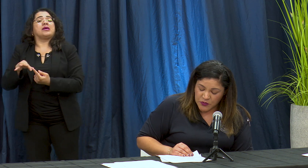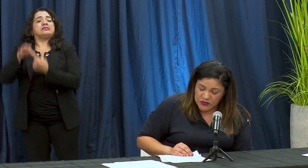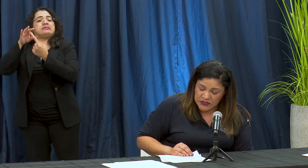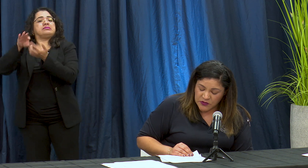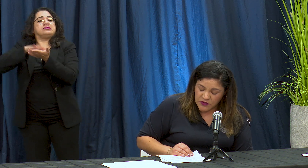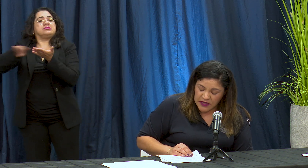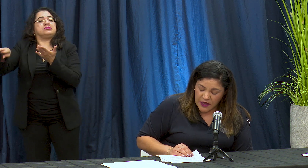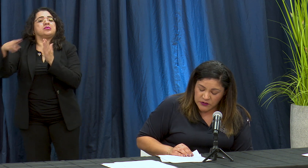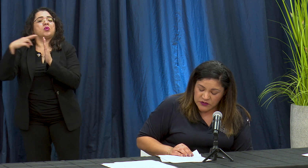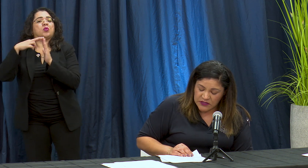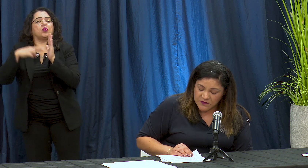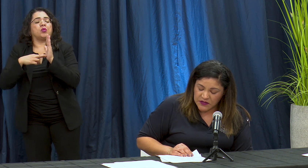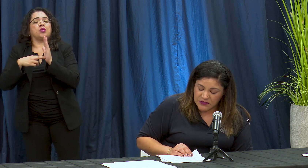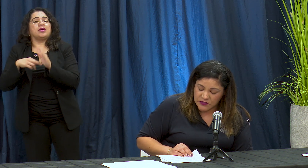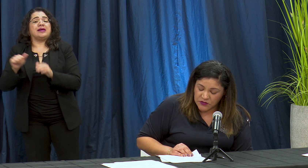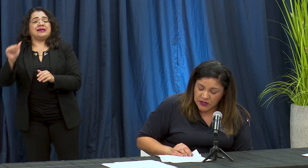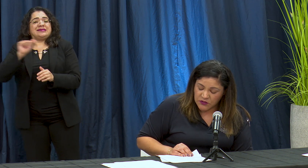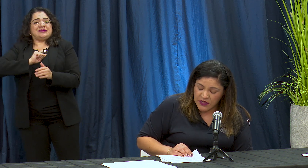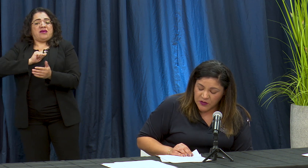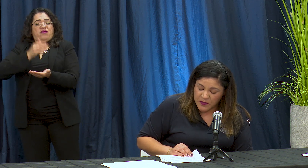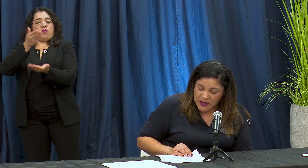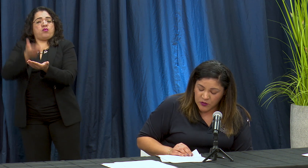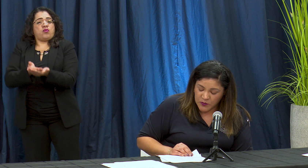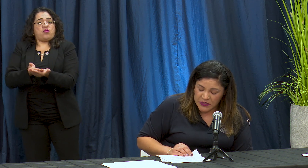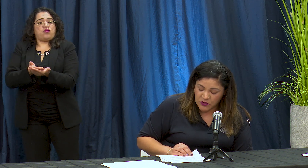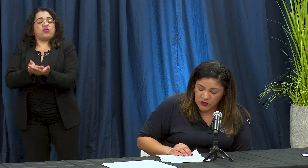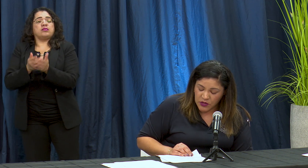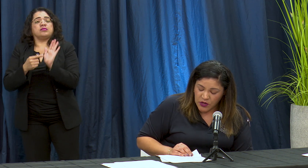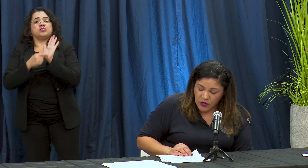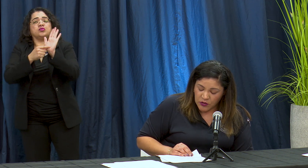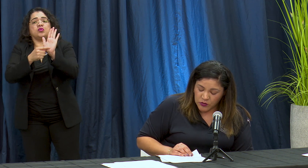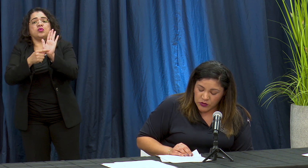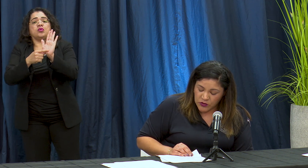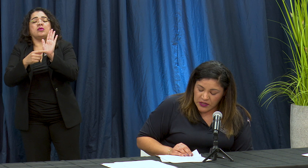proceso de auto certification del condado para cumplir con punto de